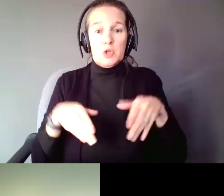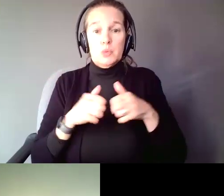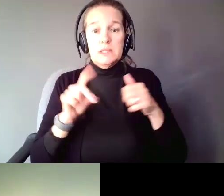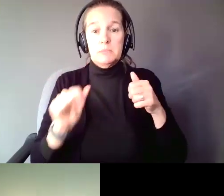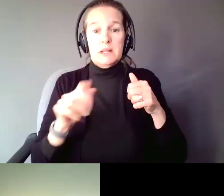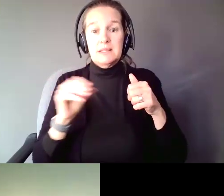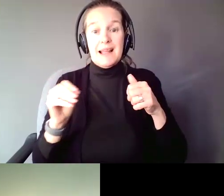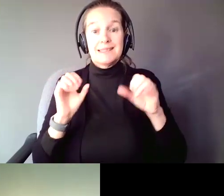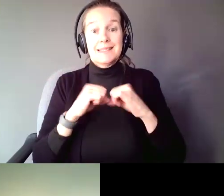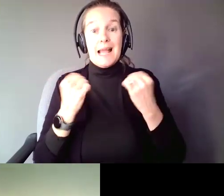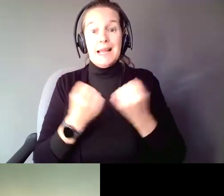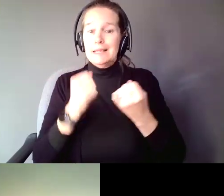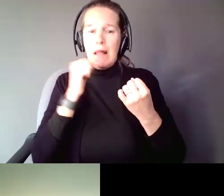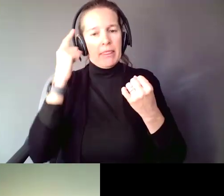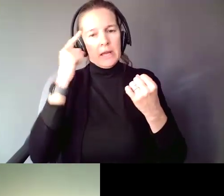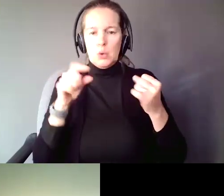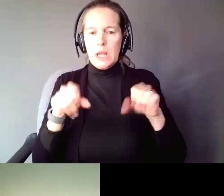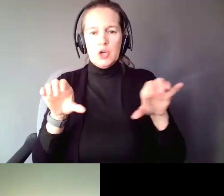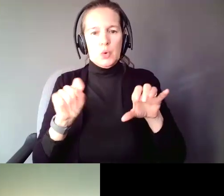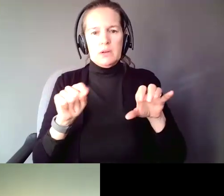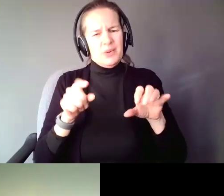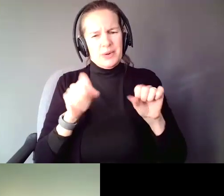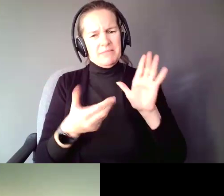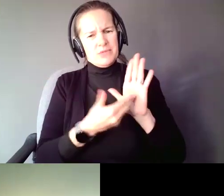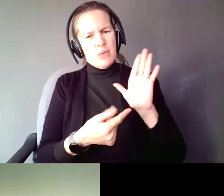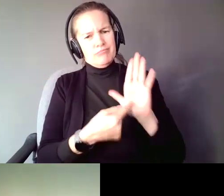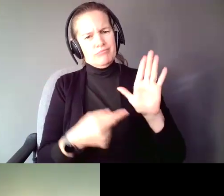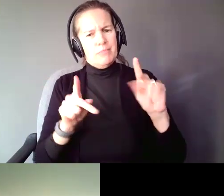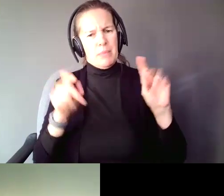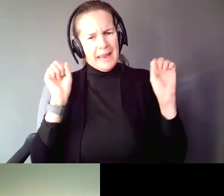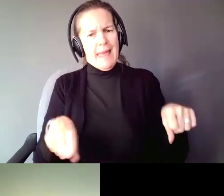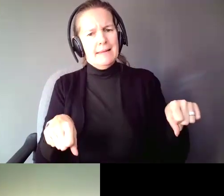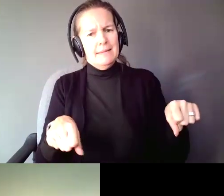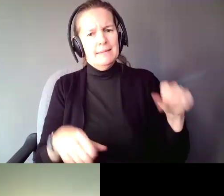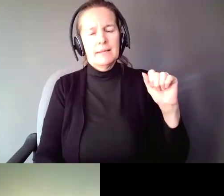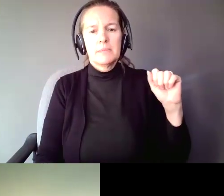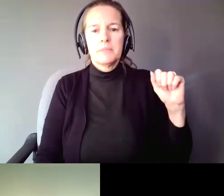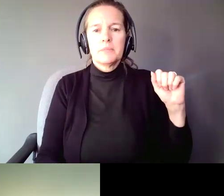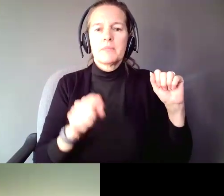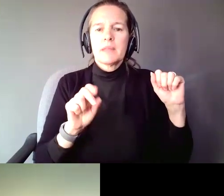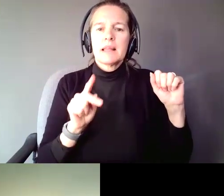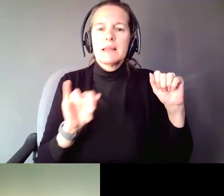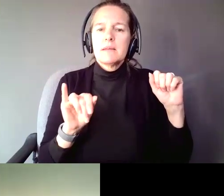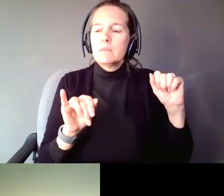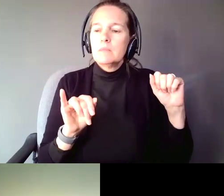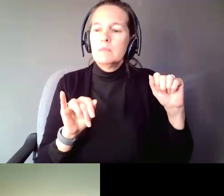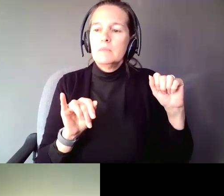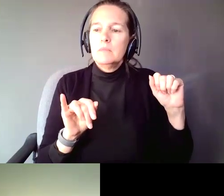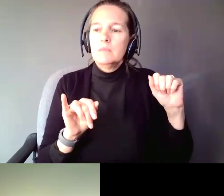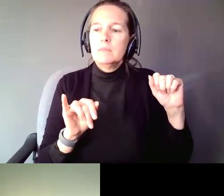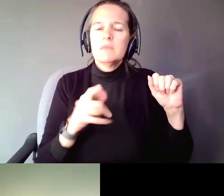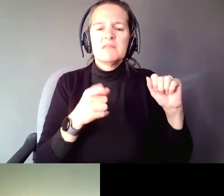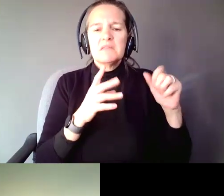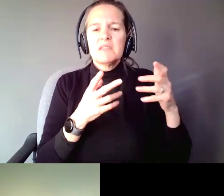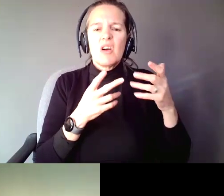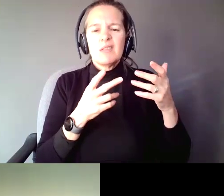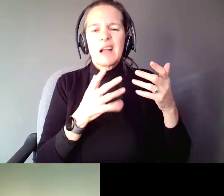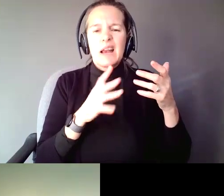You can show them that people can. >> NIKKI POWIS: This speaks a little bit to answering the next question. But, what do you suggest for people